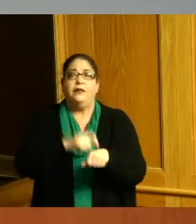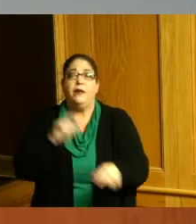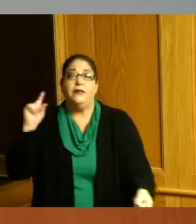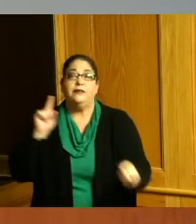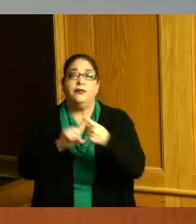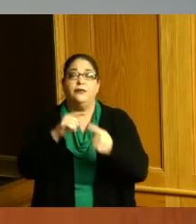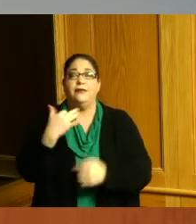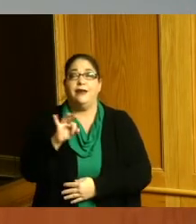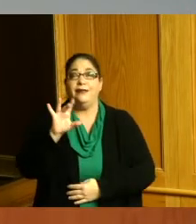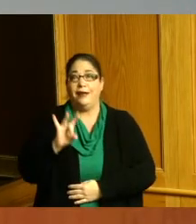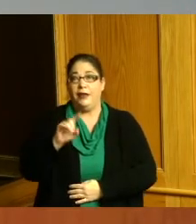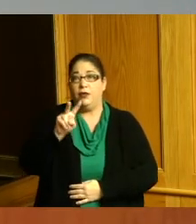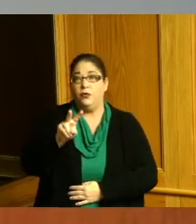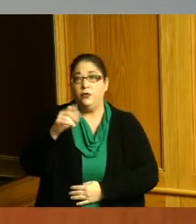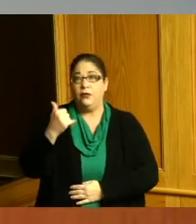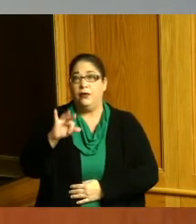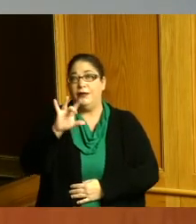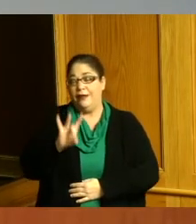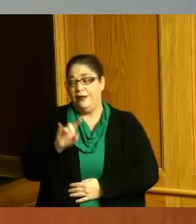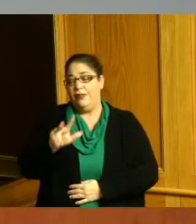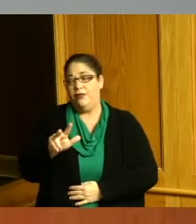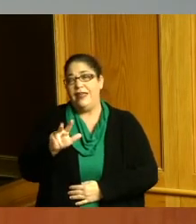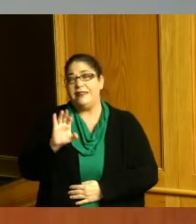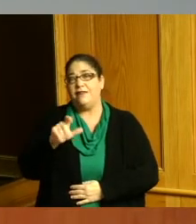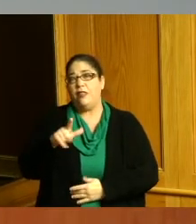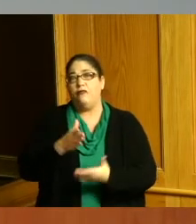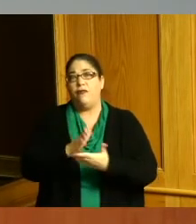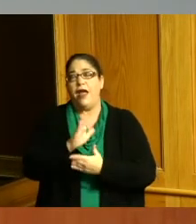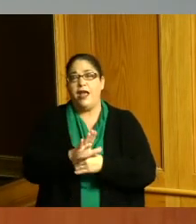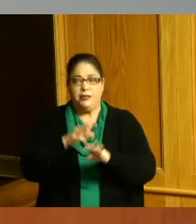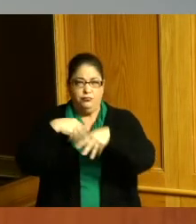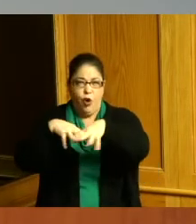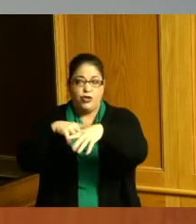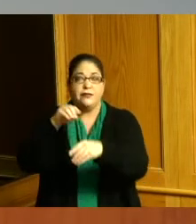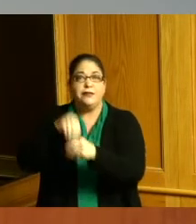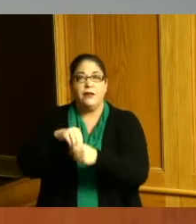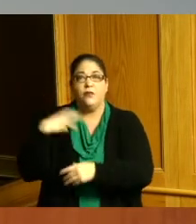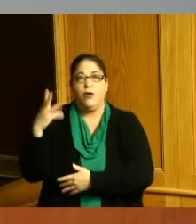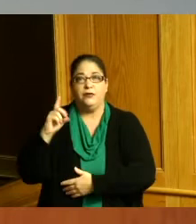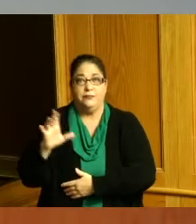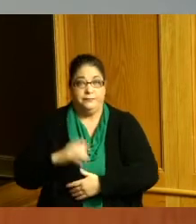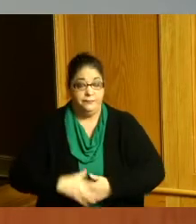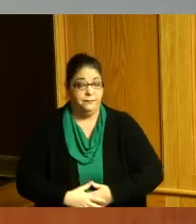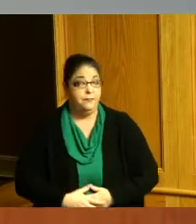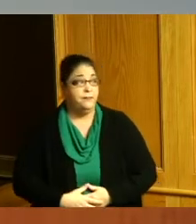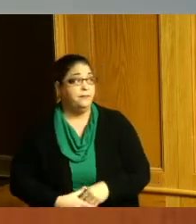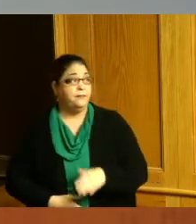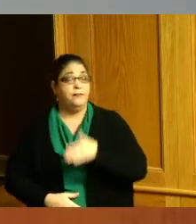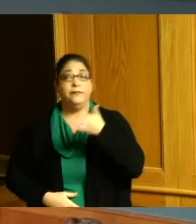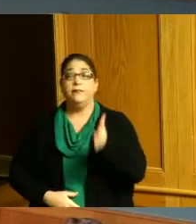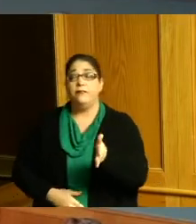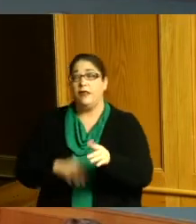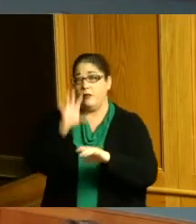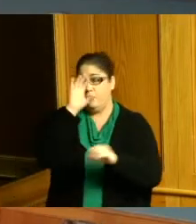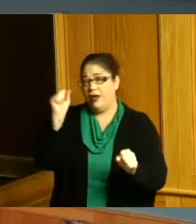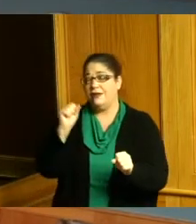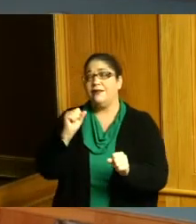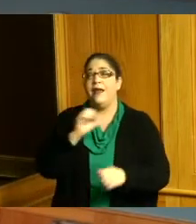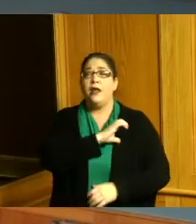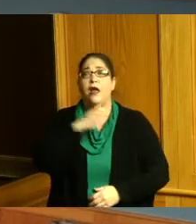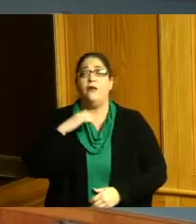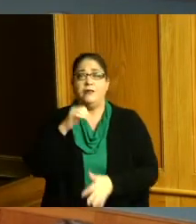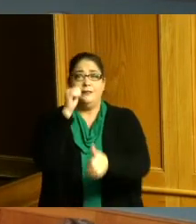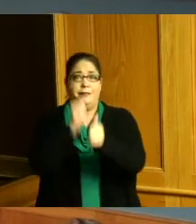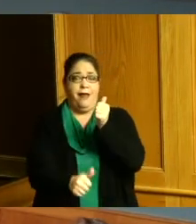and 1983 civil rights marches in Washington and whereas Congress passed a holiday legislation in